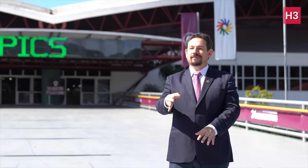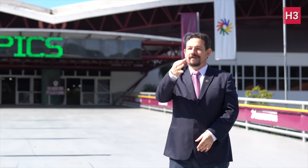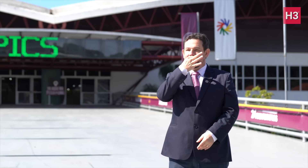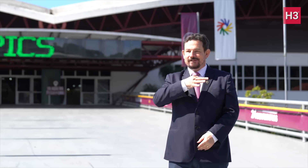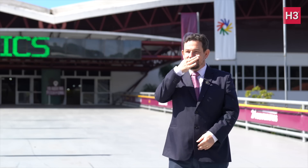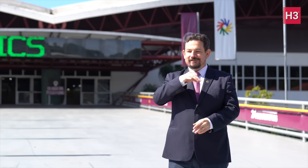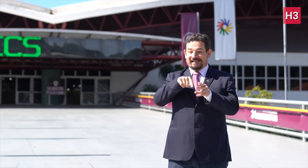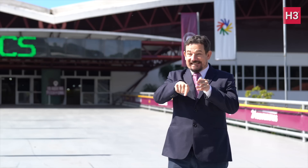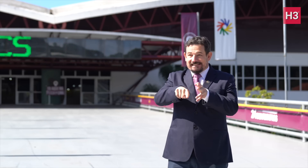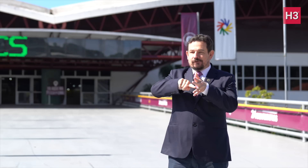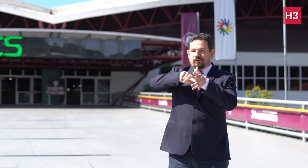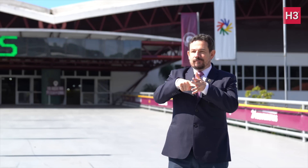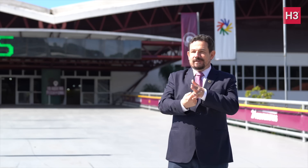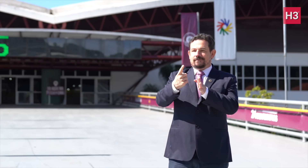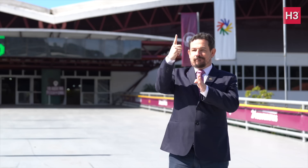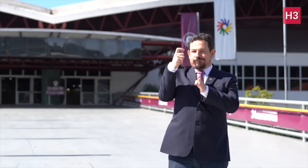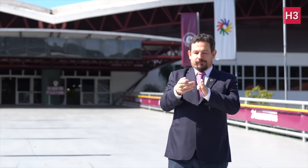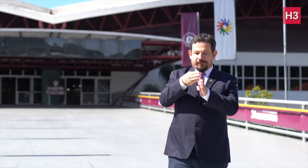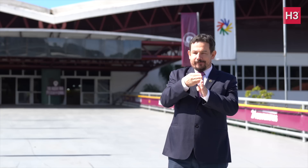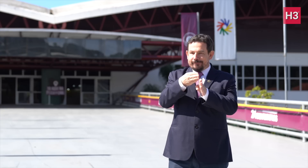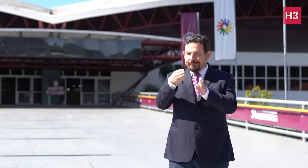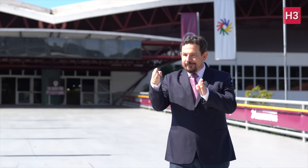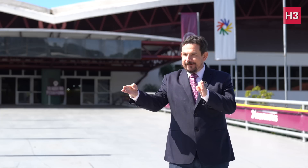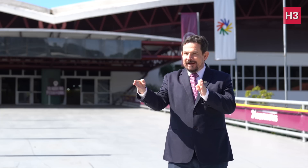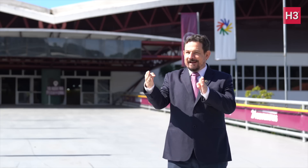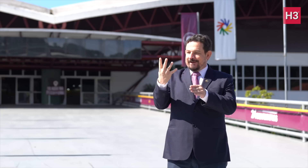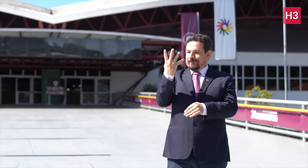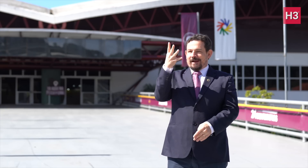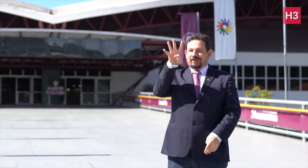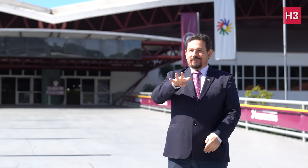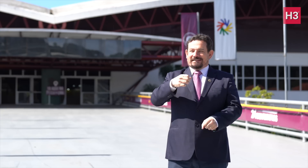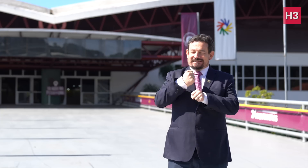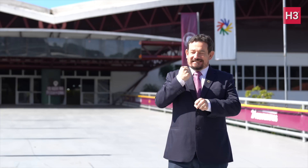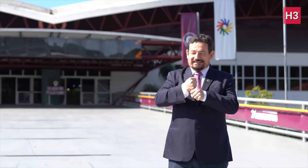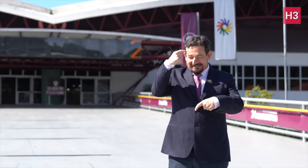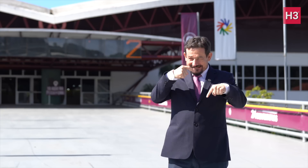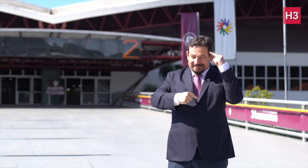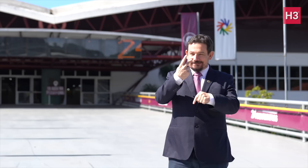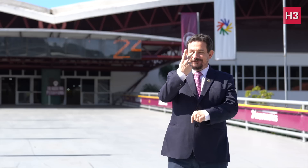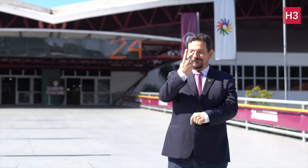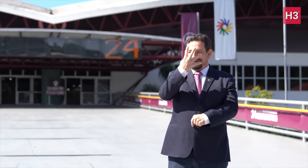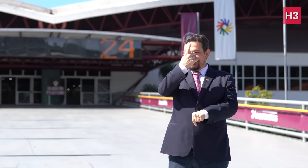to hold the Games in Caxias. After the official announcement,